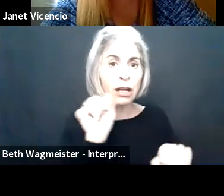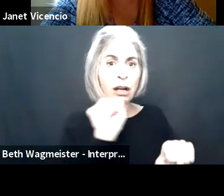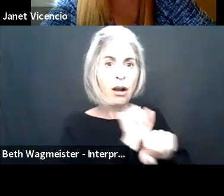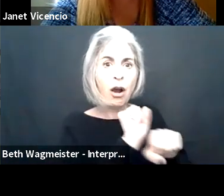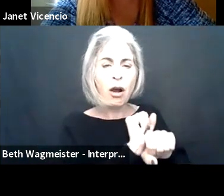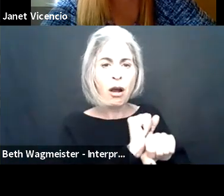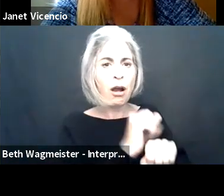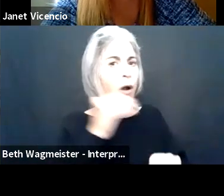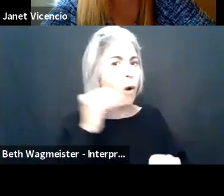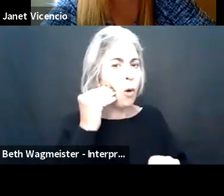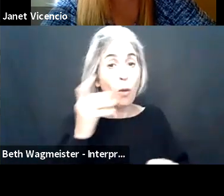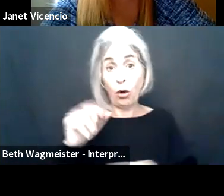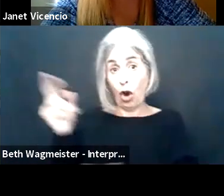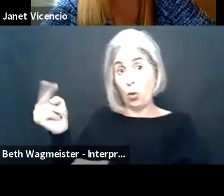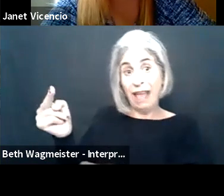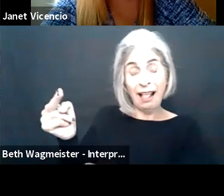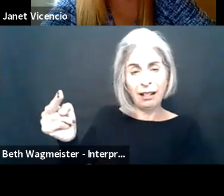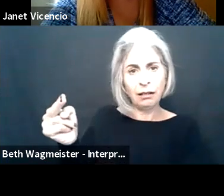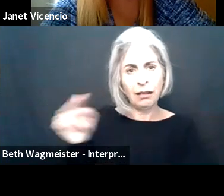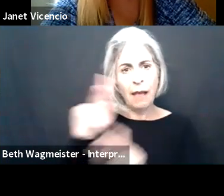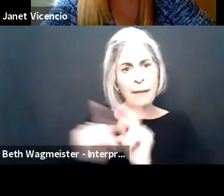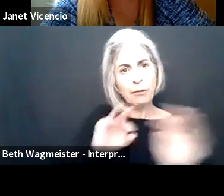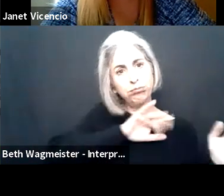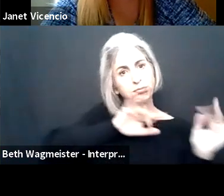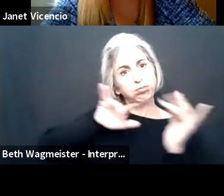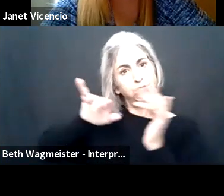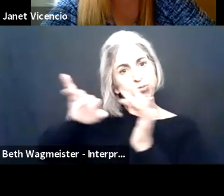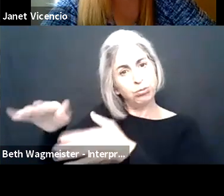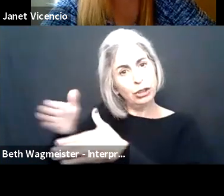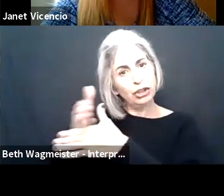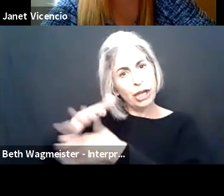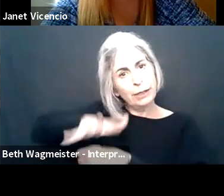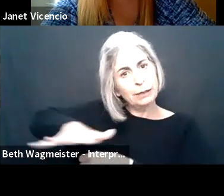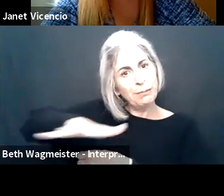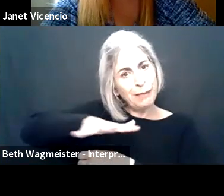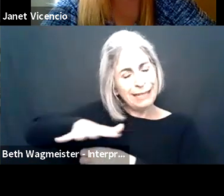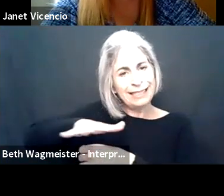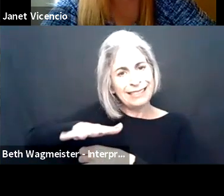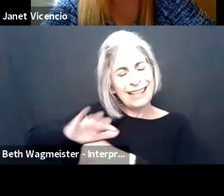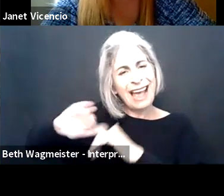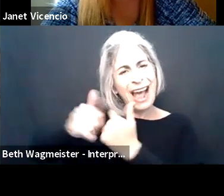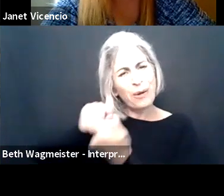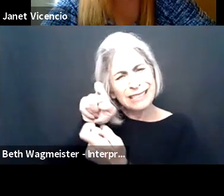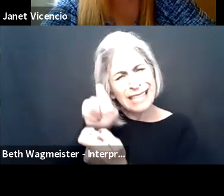situation? Or in a hoteling situation, where you're bringing people in and they're sharing